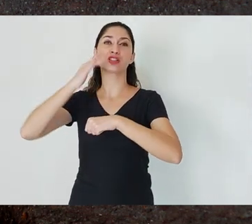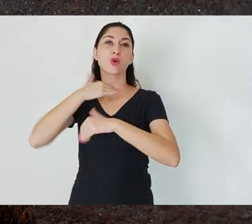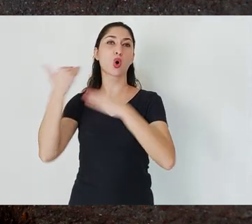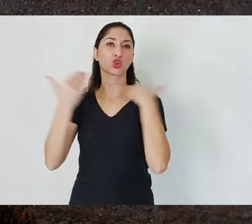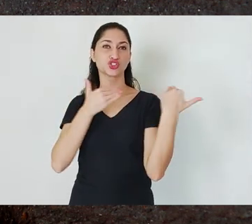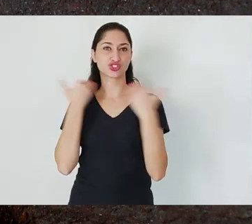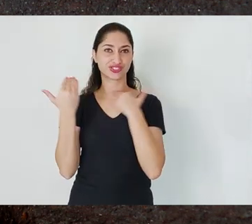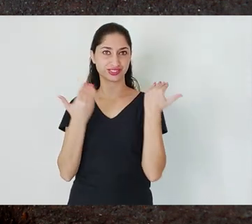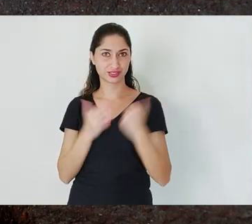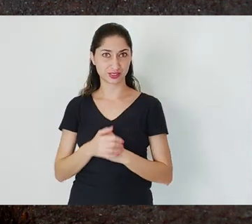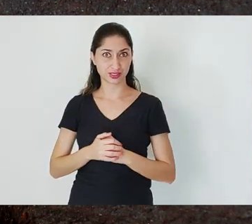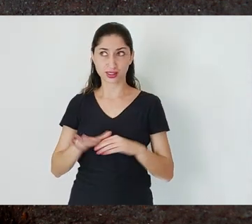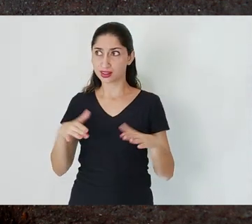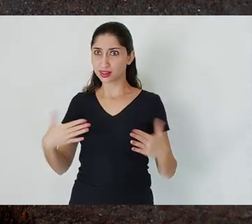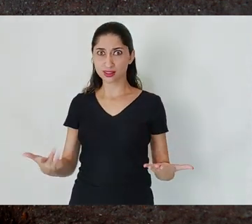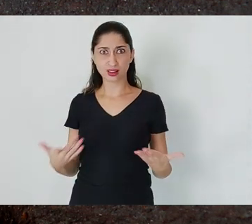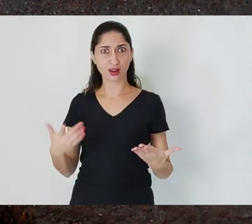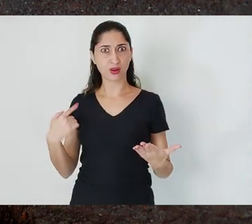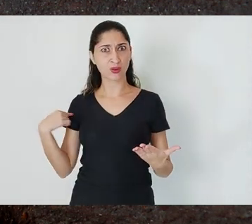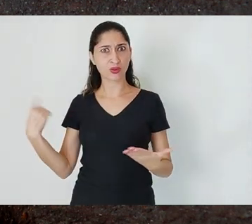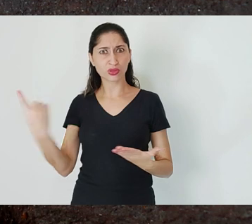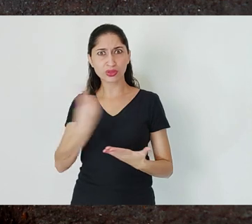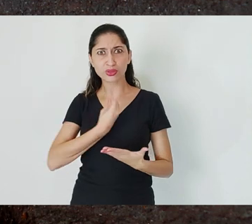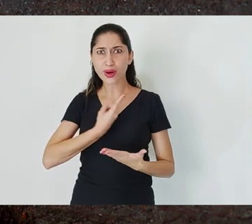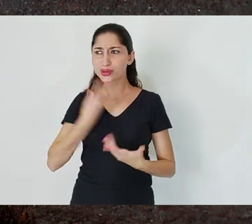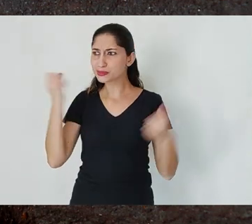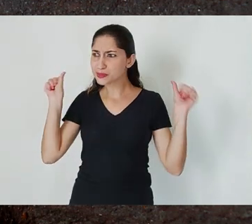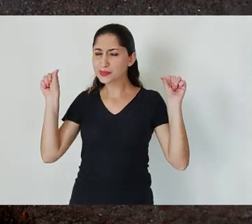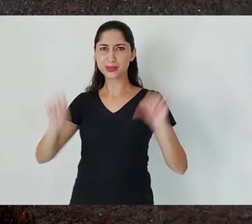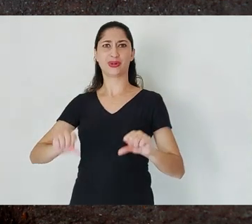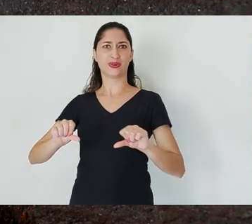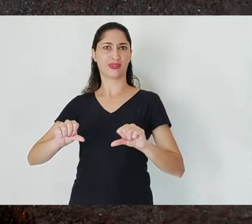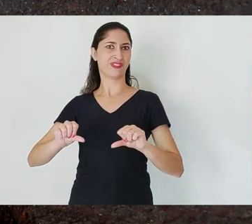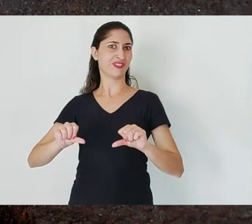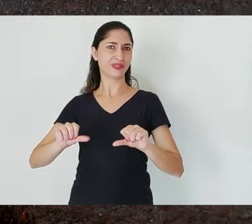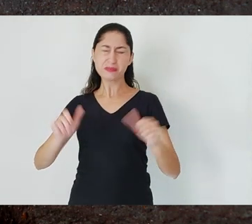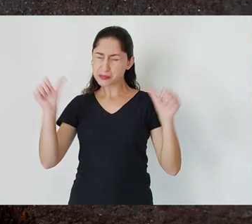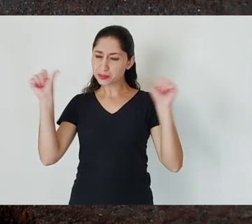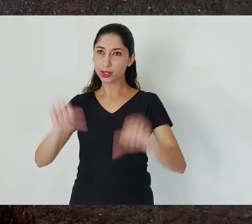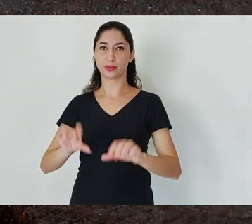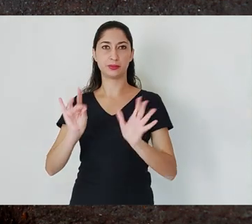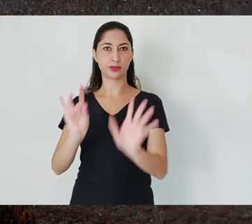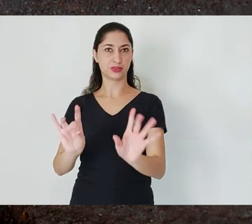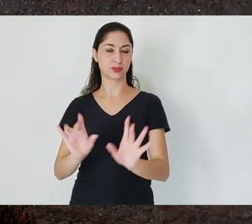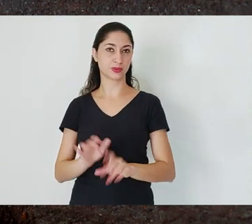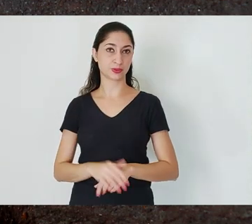of this ranking lists. It's very negative. It's a very said thing to see. Even after these two